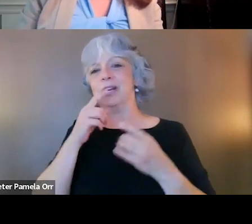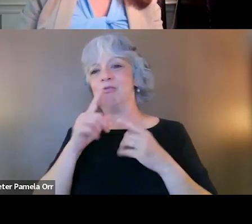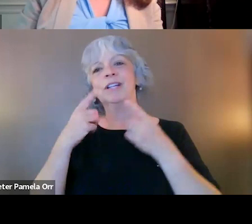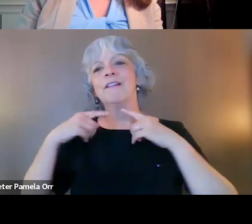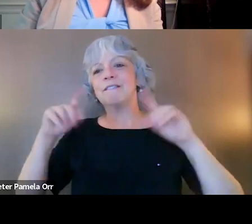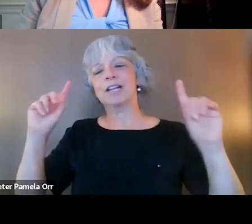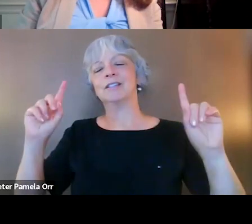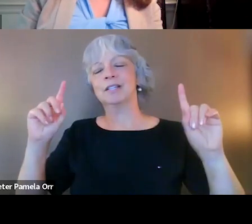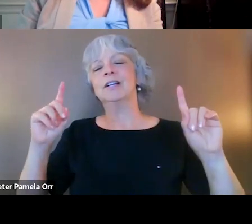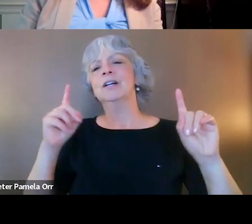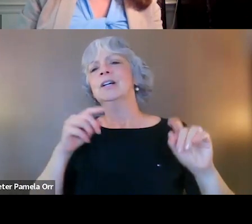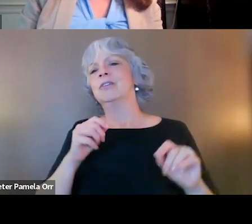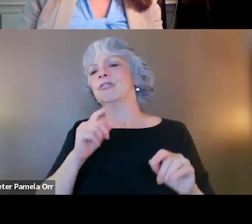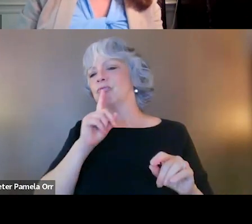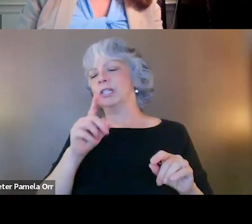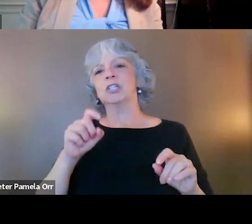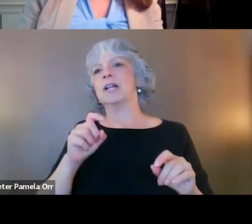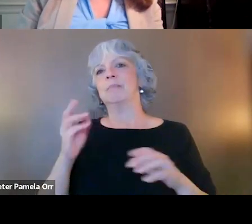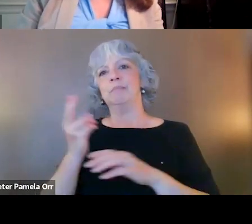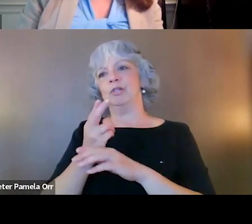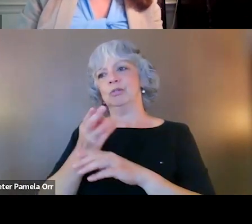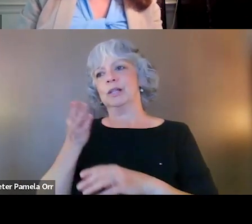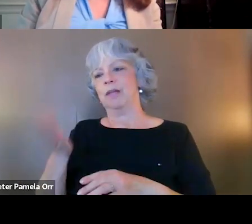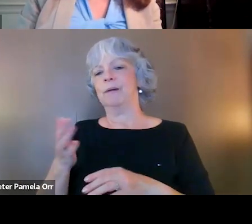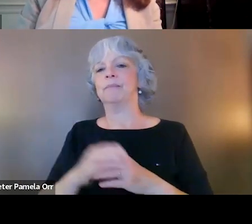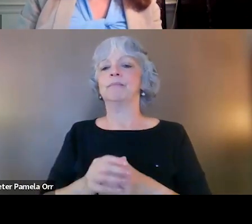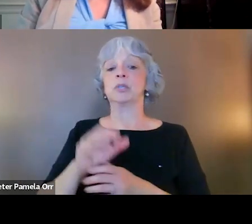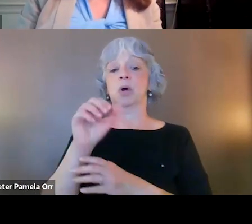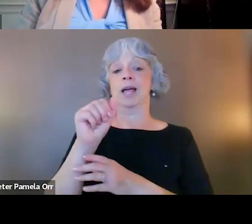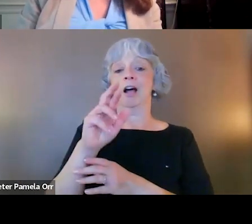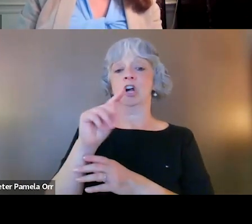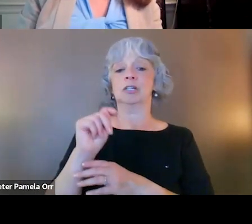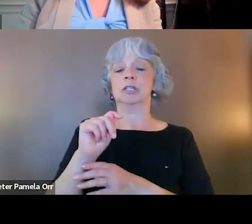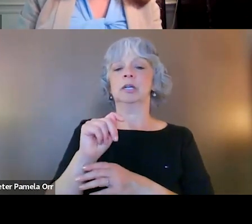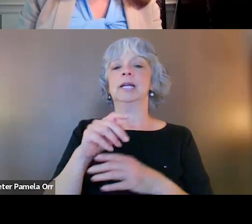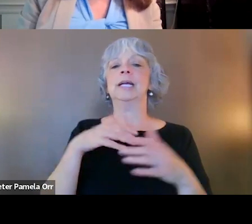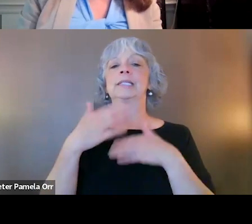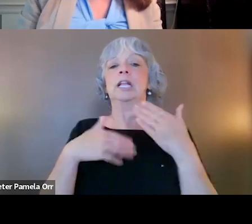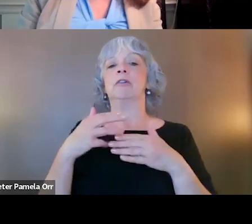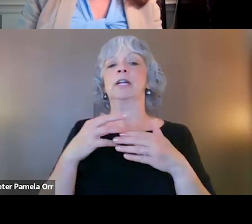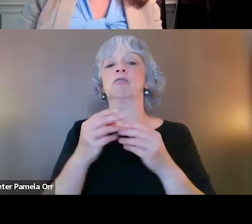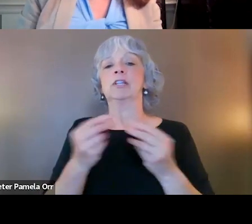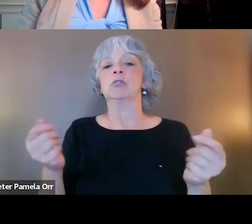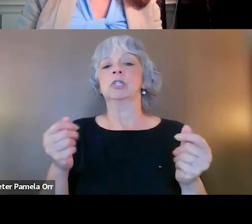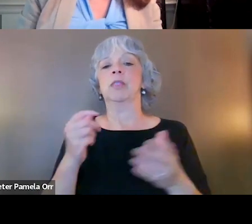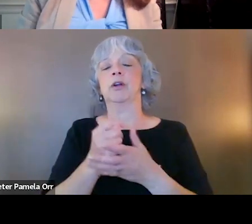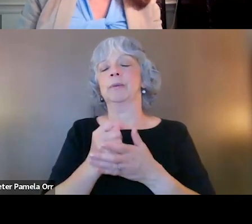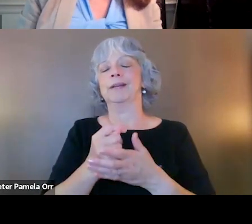So we really shouldn't be leading those. So ART, which is Accelerated Resolution Therapy, has not been tested as significantly